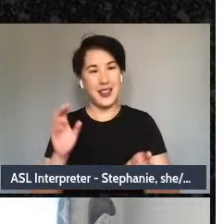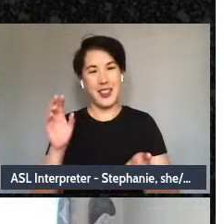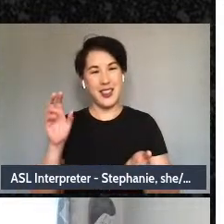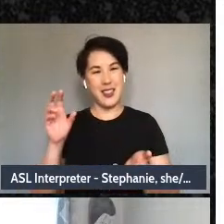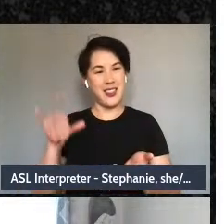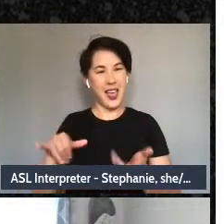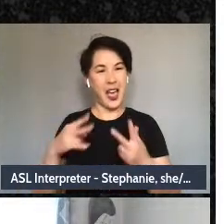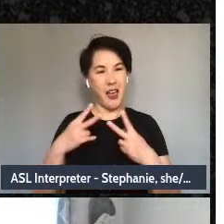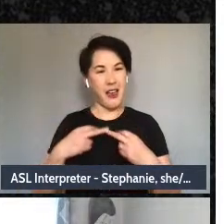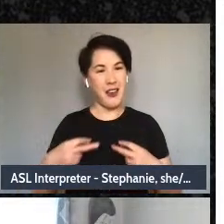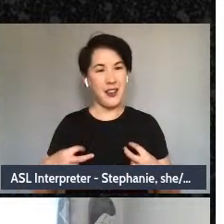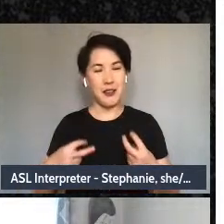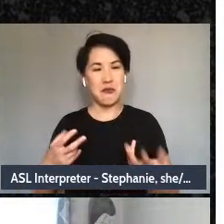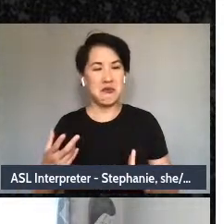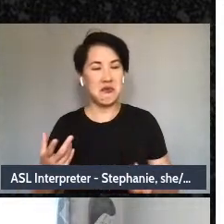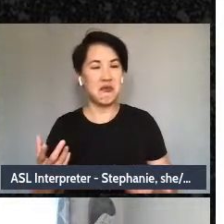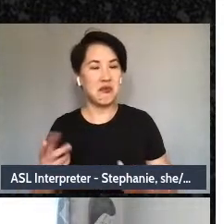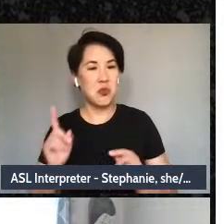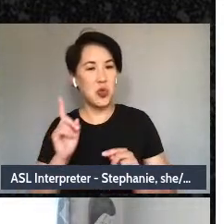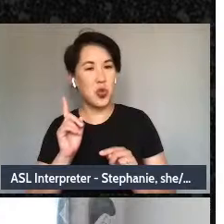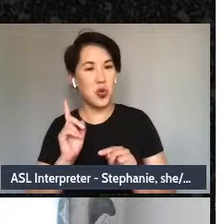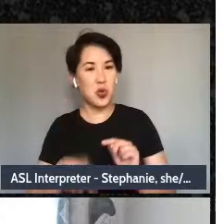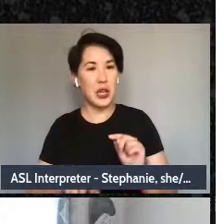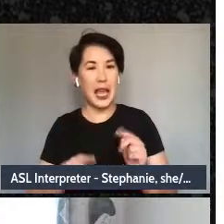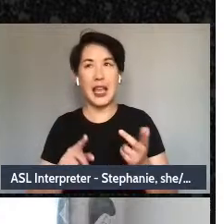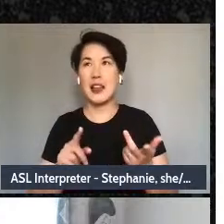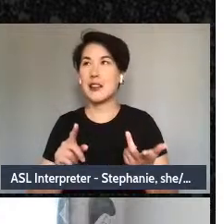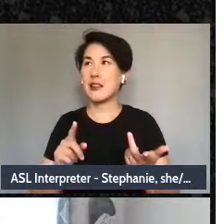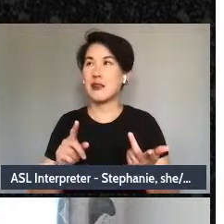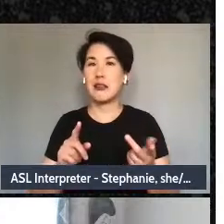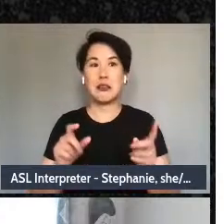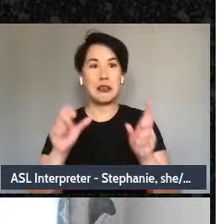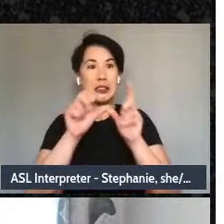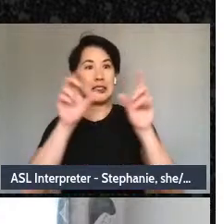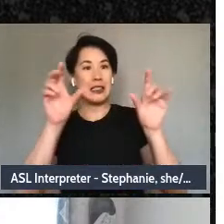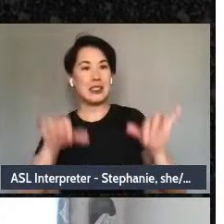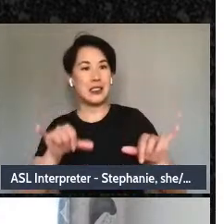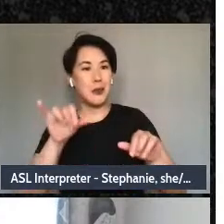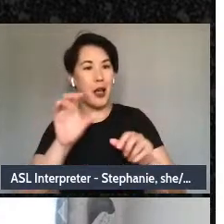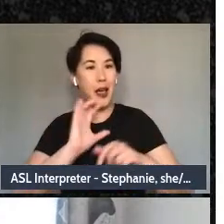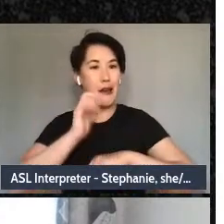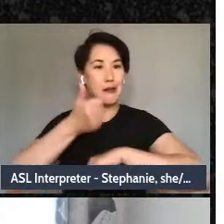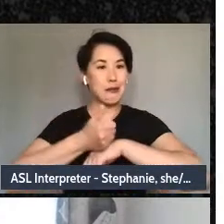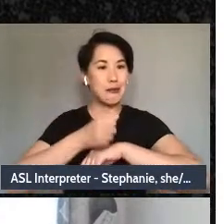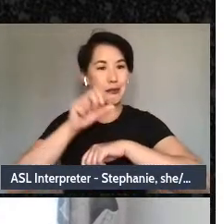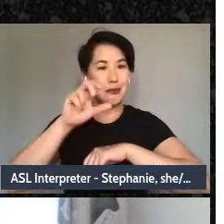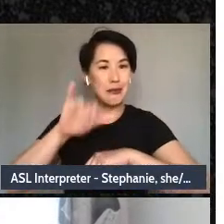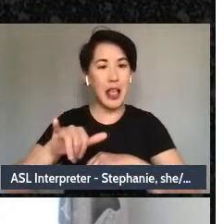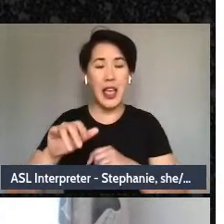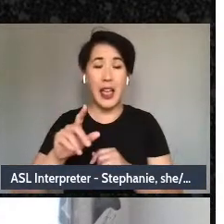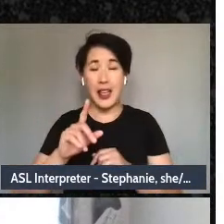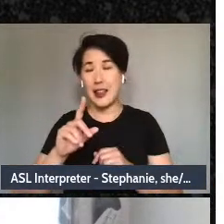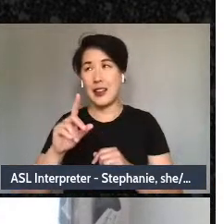easy - I guess responsibilized neoliberal way, you have to really take time and-and hold those